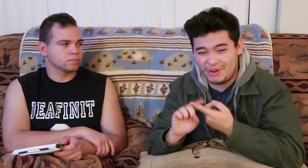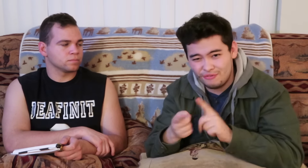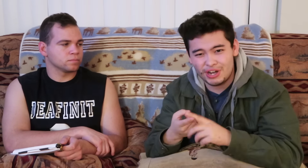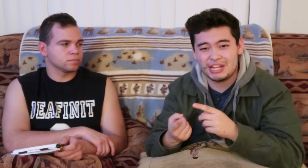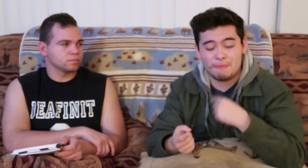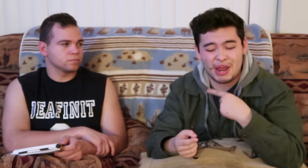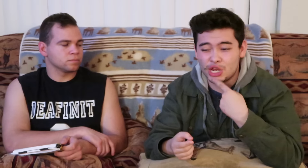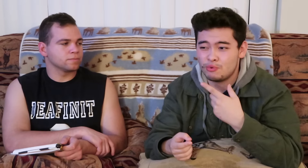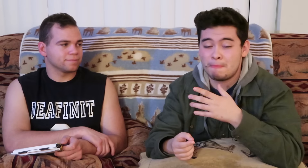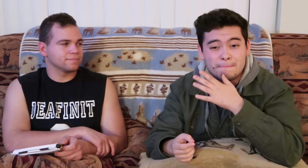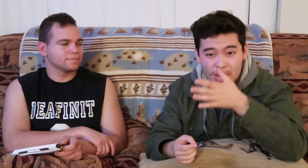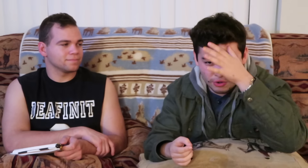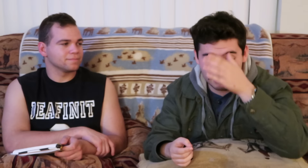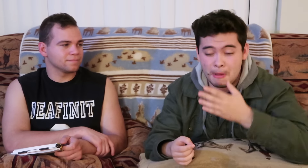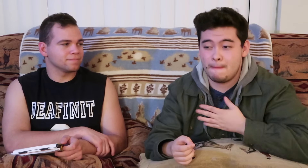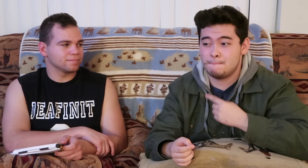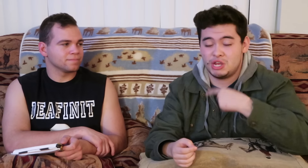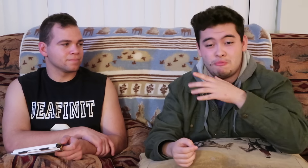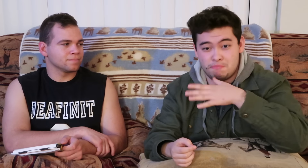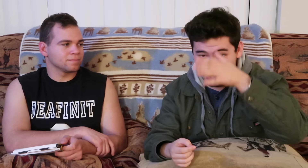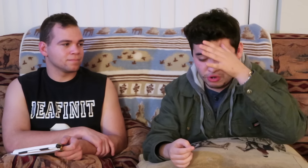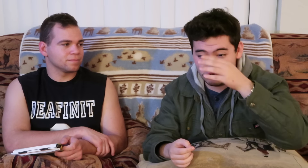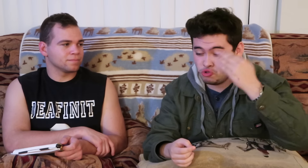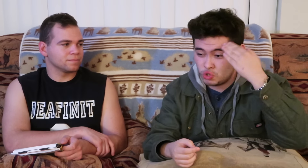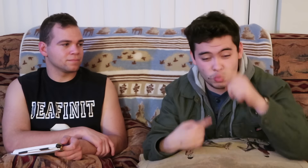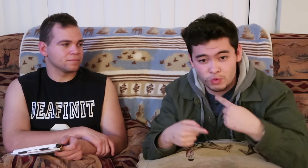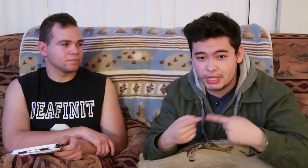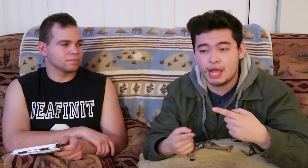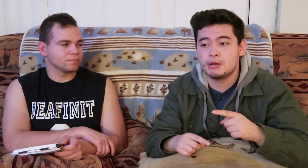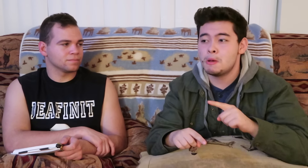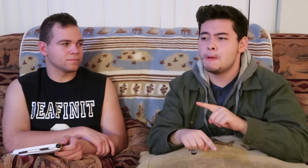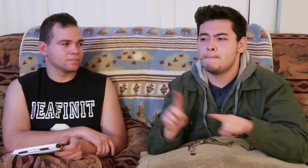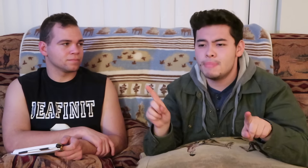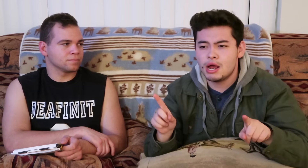my friends, my hearing parents, my hearing parents that don't know sign but